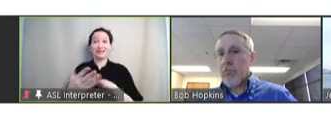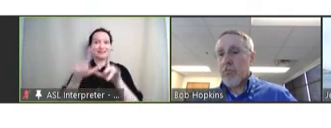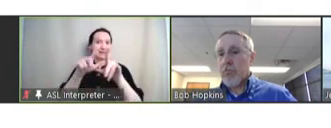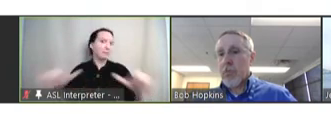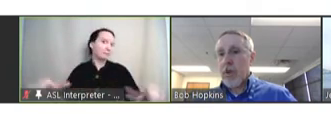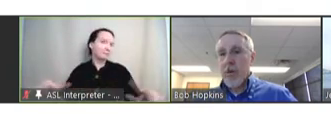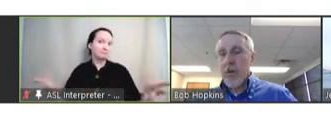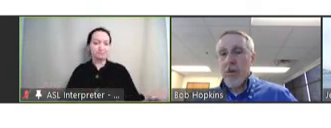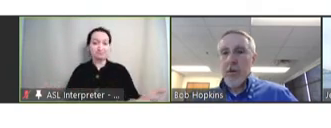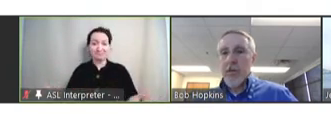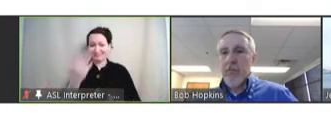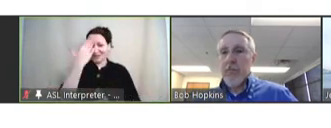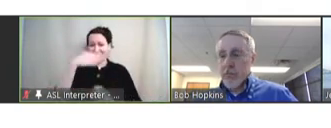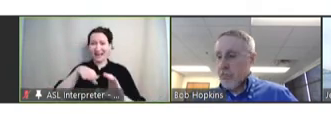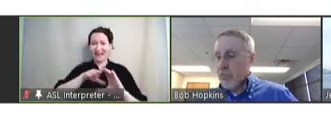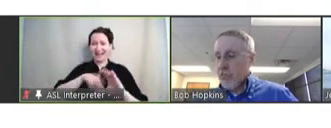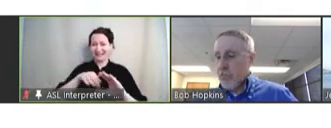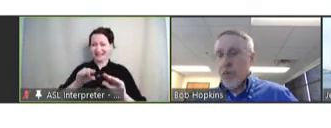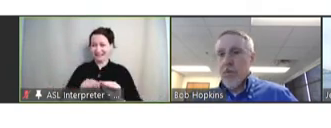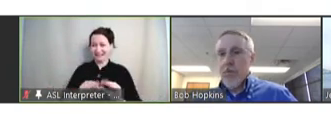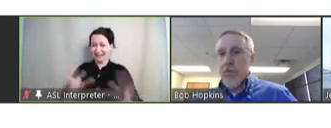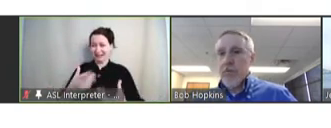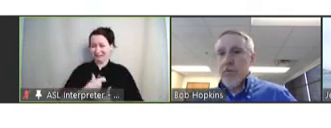I don't know if I articulated that as well as I could have.